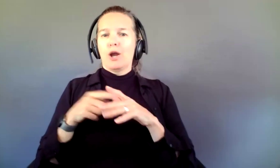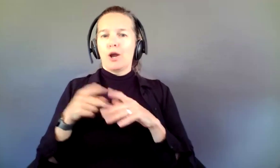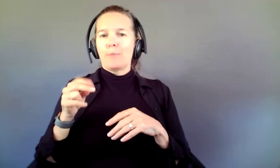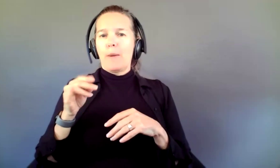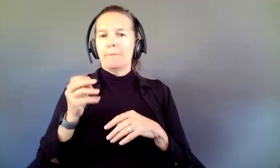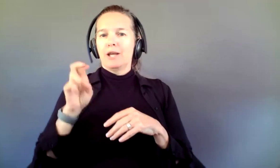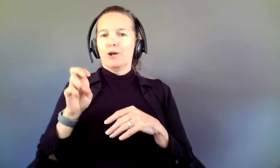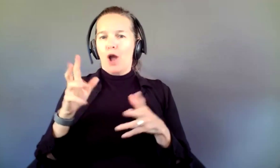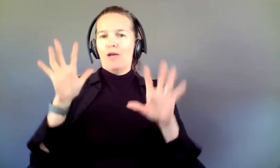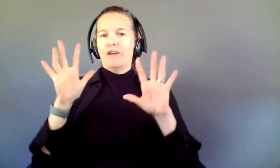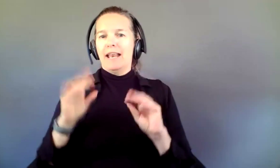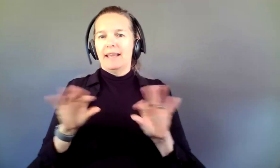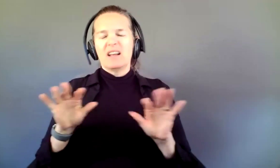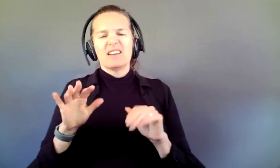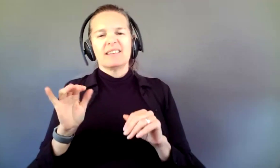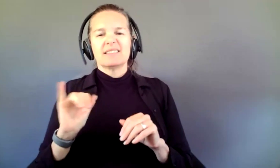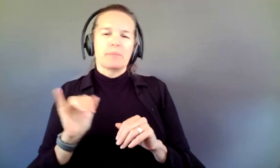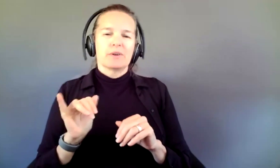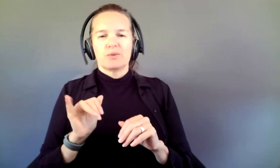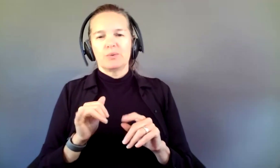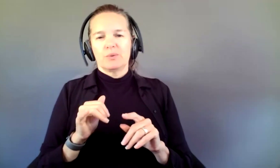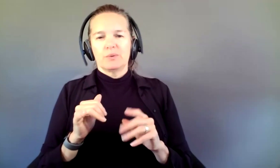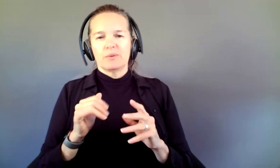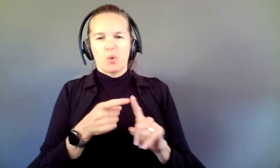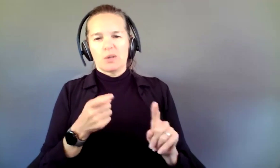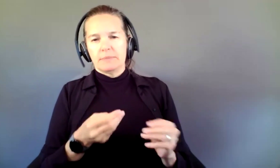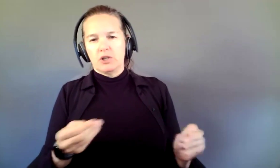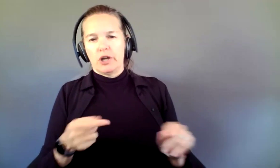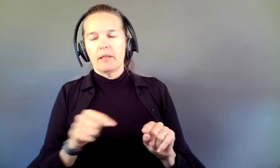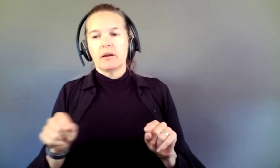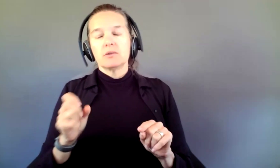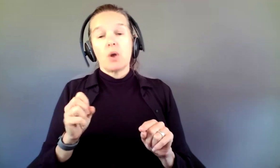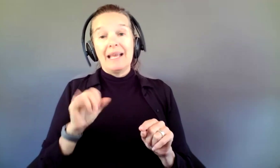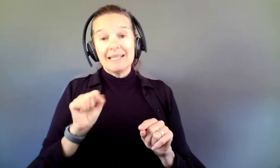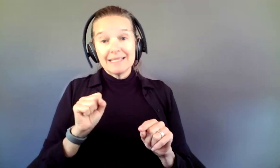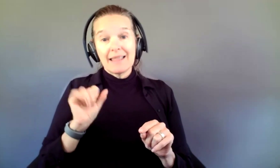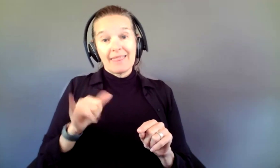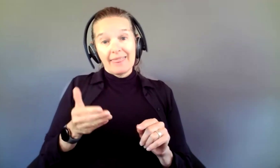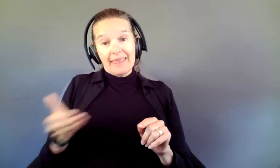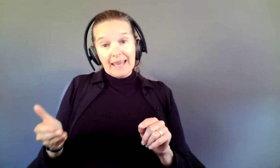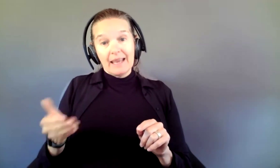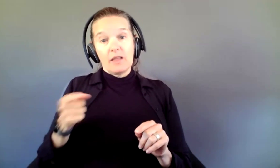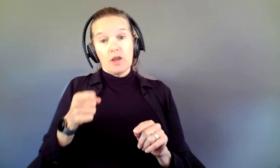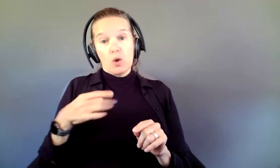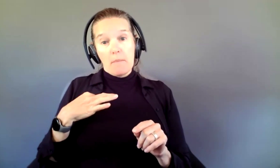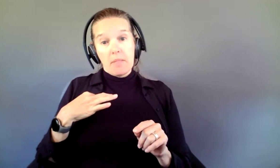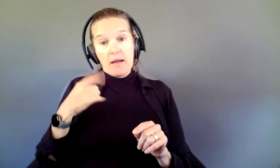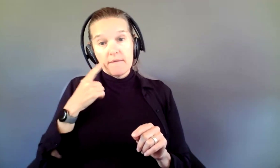material. The question is, is this thing that you are applying for functionally the same thing